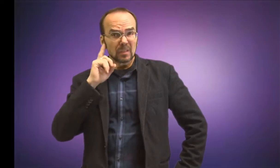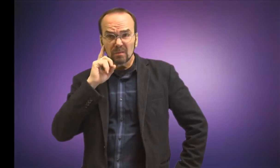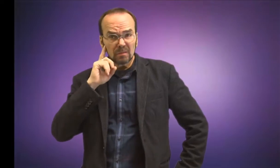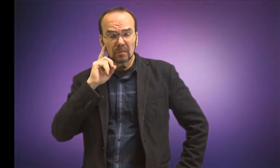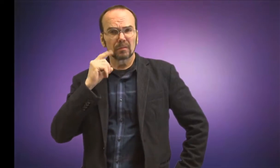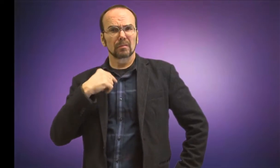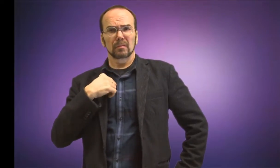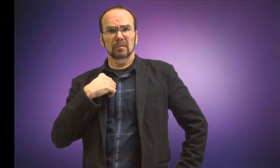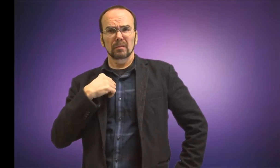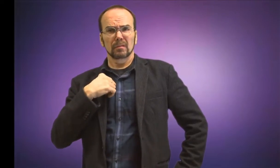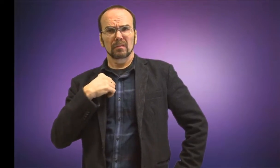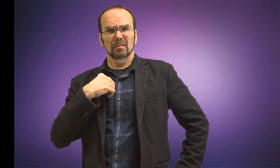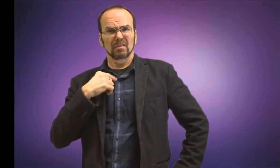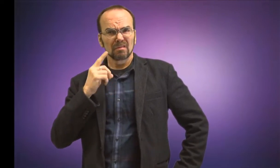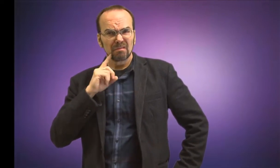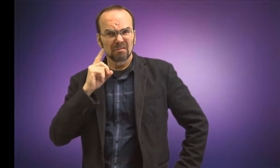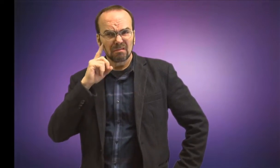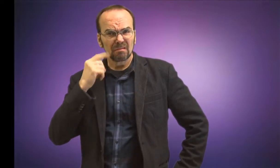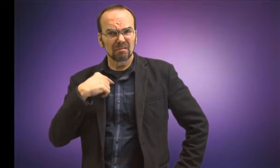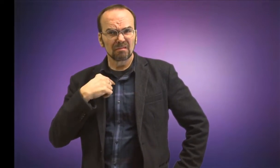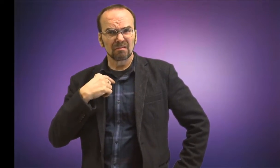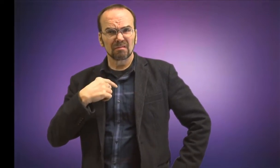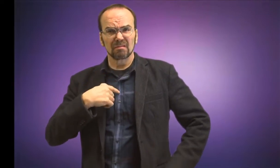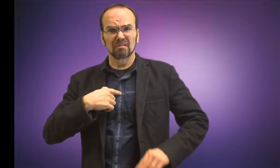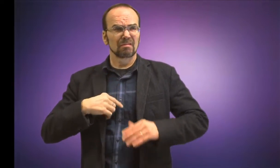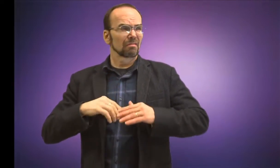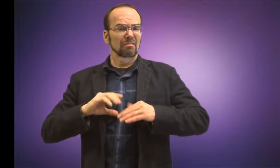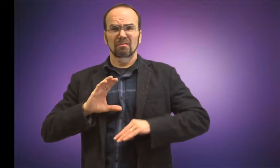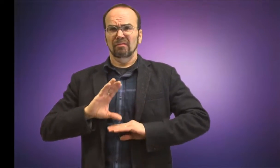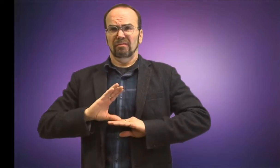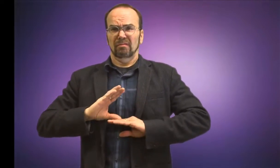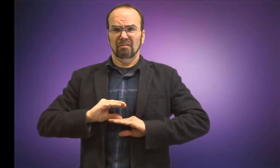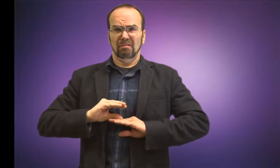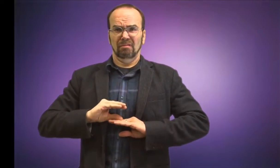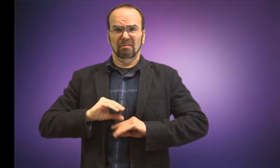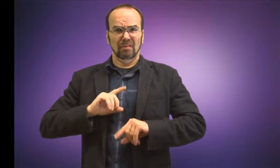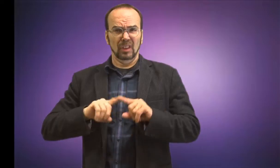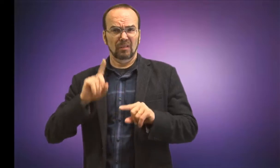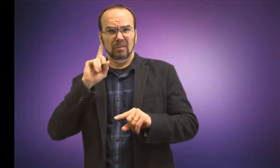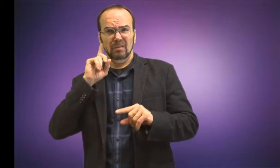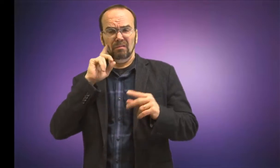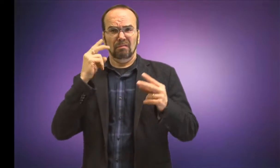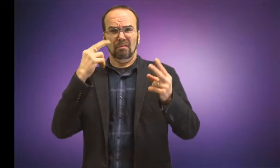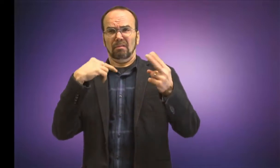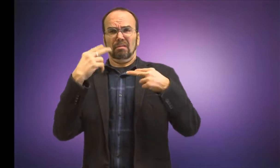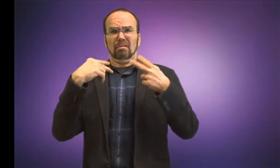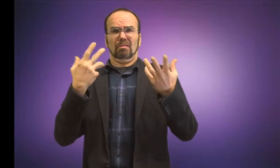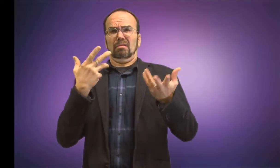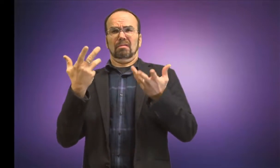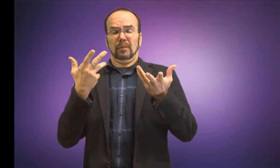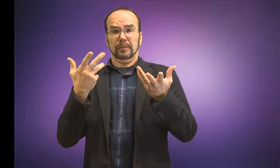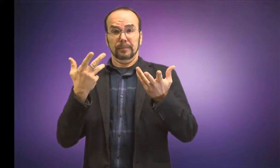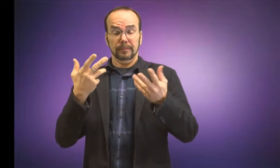"You cannot hear?" "No" "I'm Deaf." My self-esteem shrunk. I cannot hear and I'm being judged.